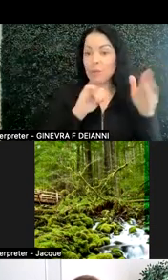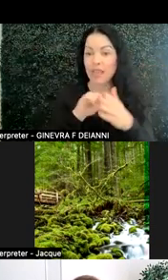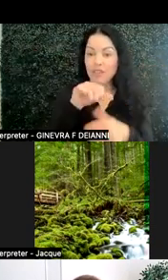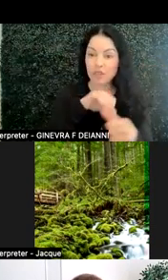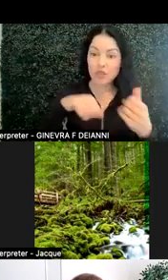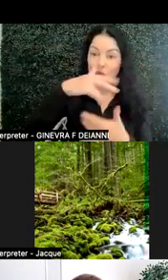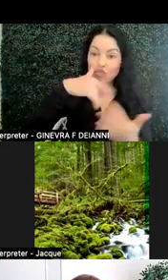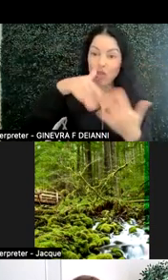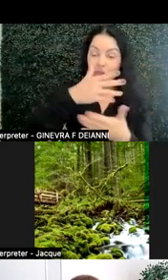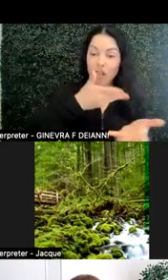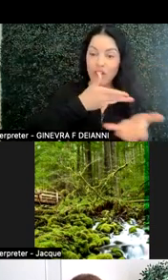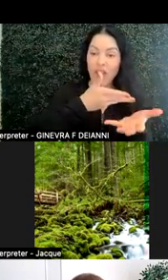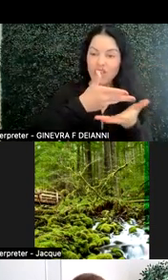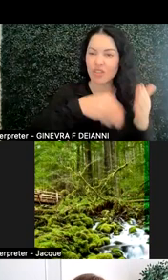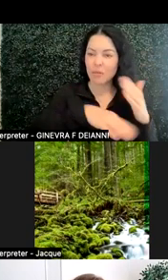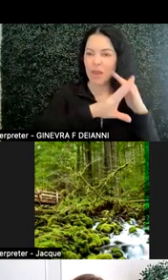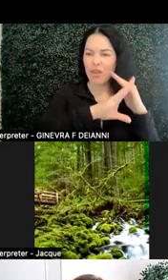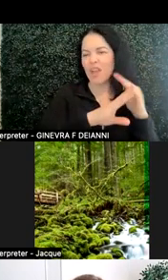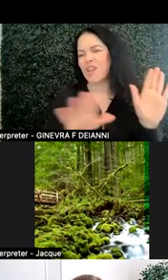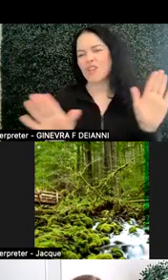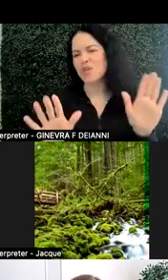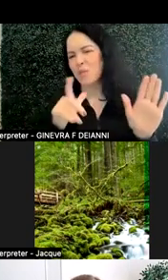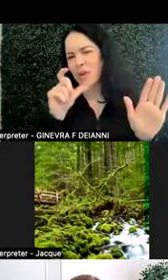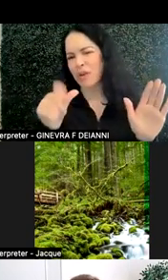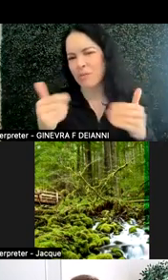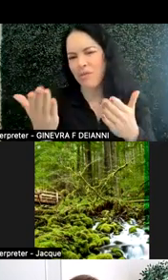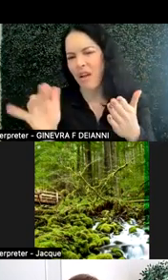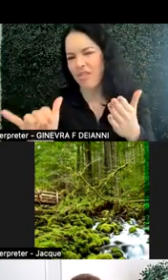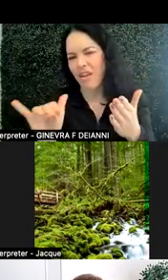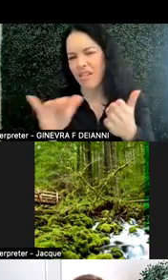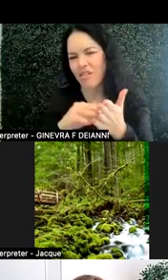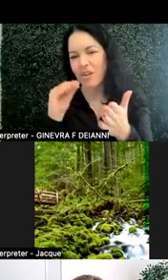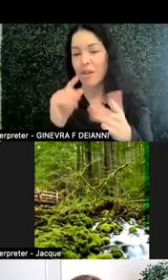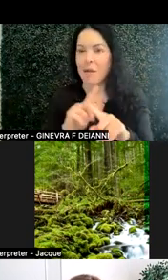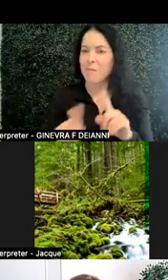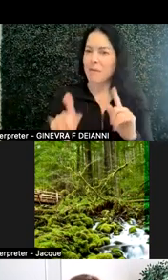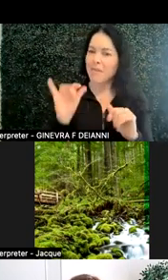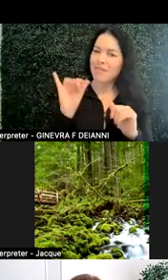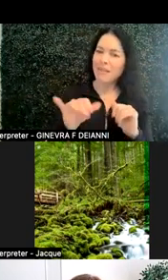are going to be a barrier so we're not going to provide those types of things when that is not necessarily true.